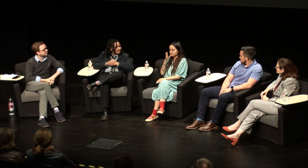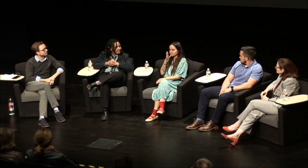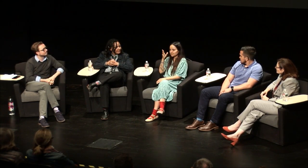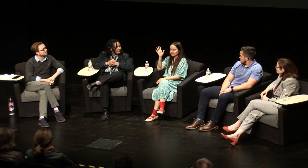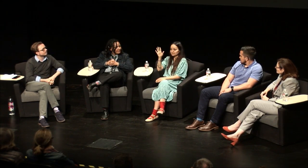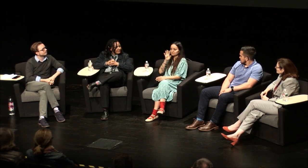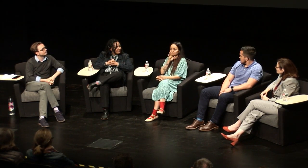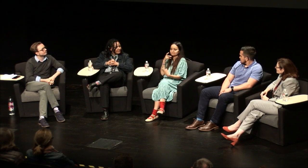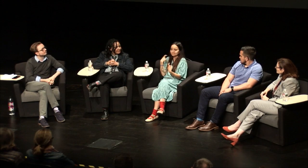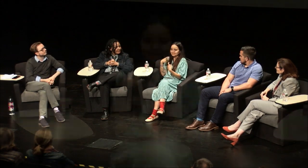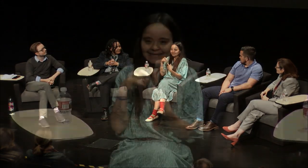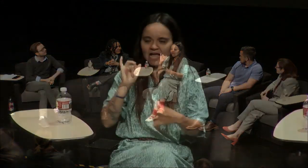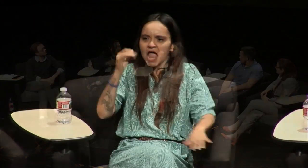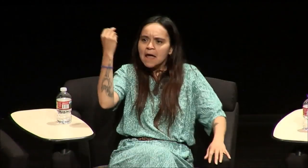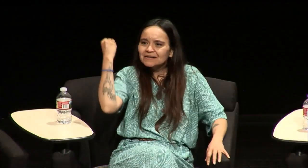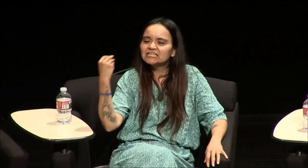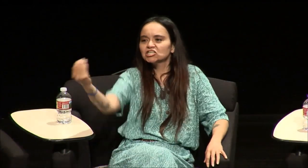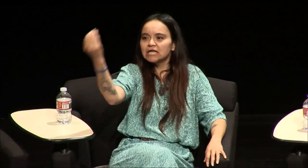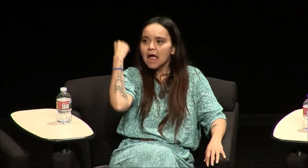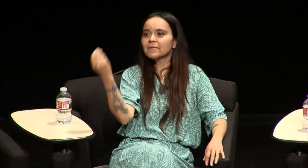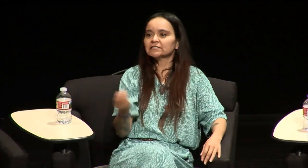I used to copy my parents when they would speak Spanish they'd go like this